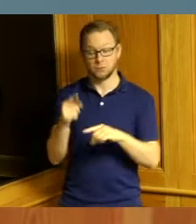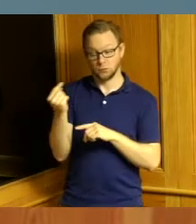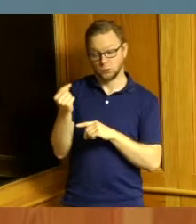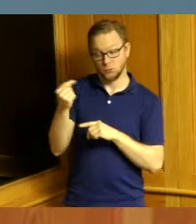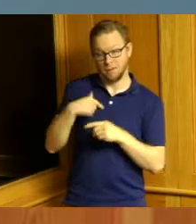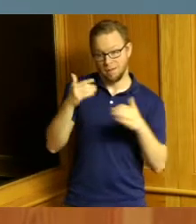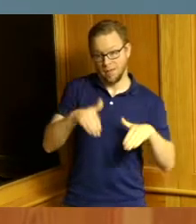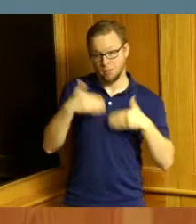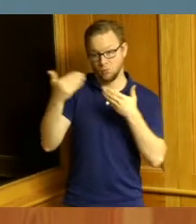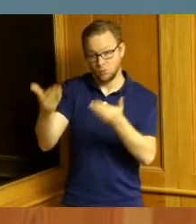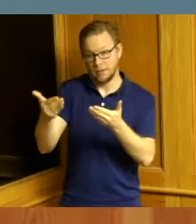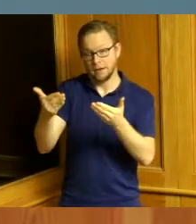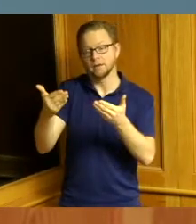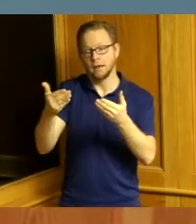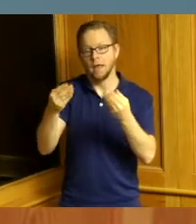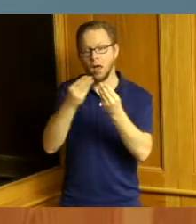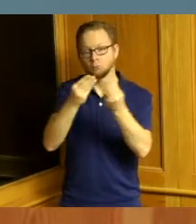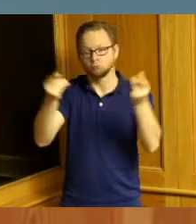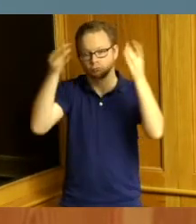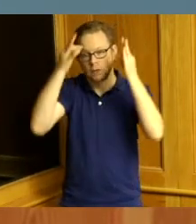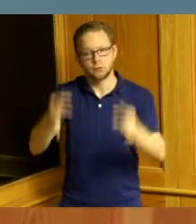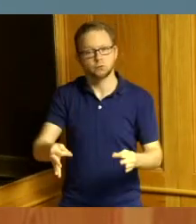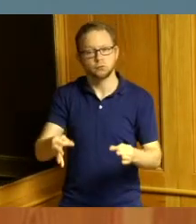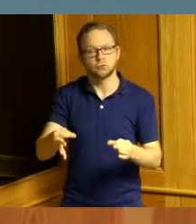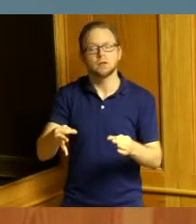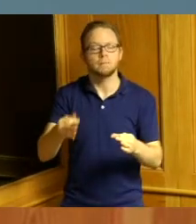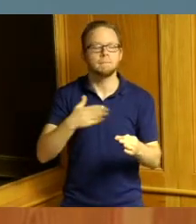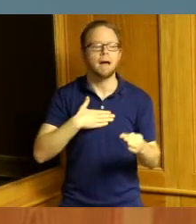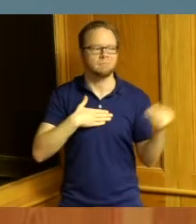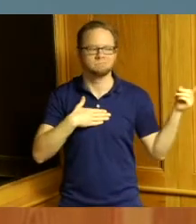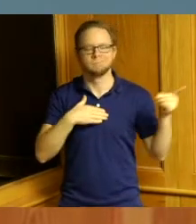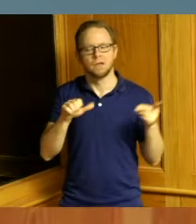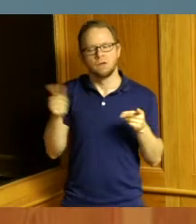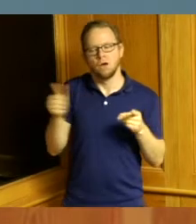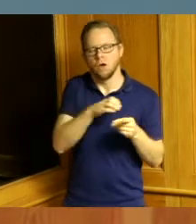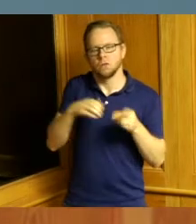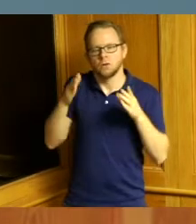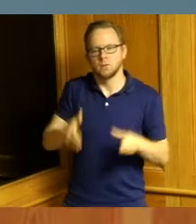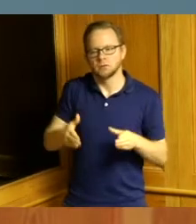join me in declaring a state of emergency in Hamilton County the declaration is meant to get